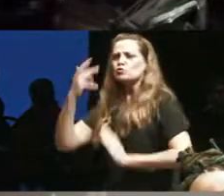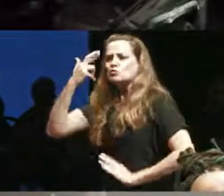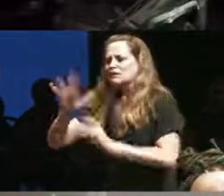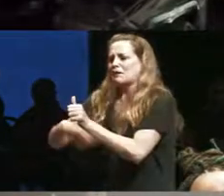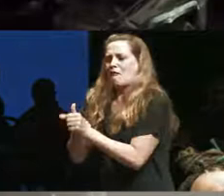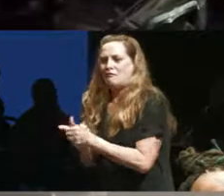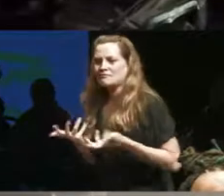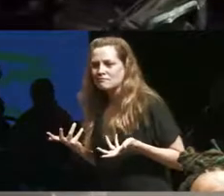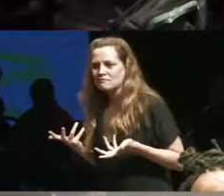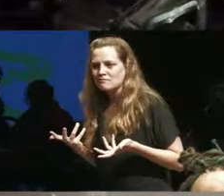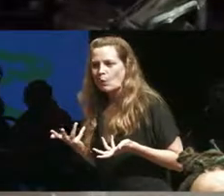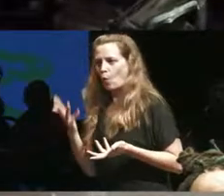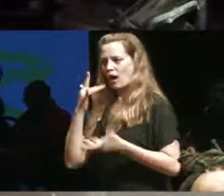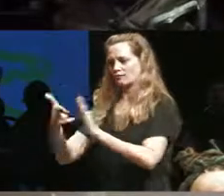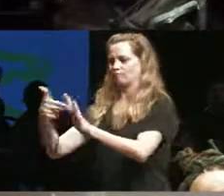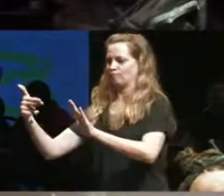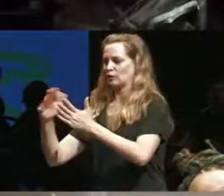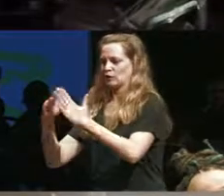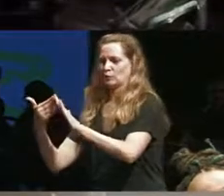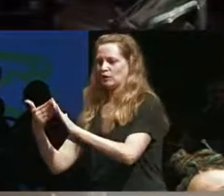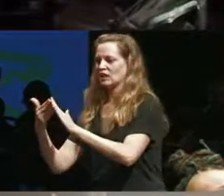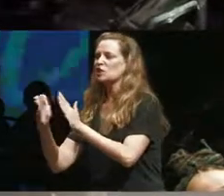don't these institutions these who are training artists in Canada